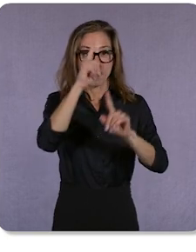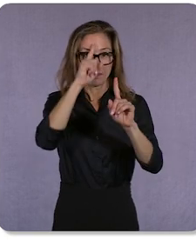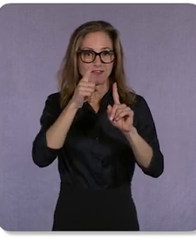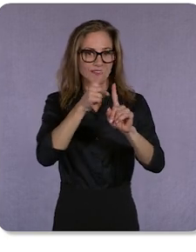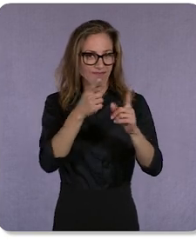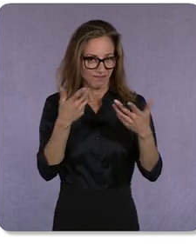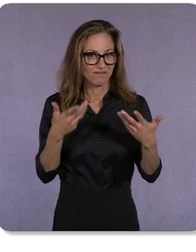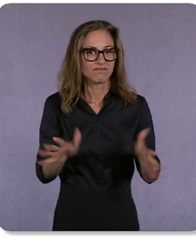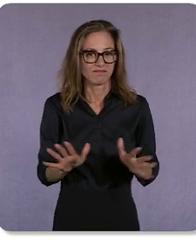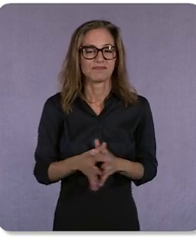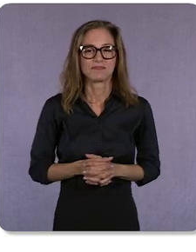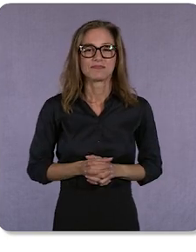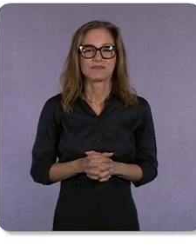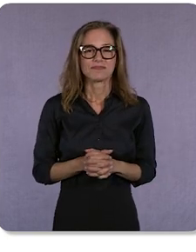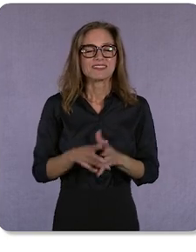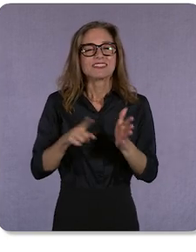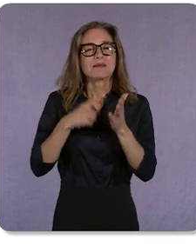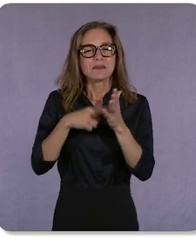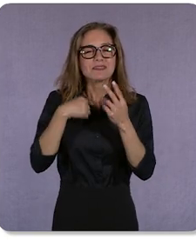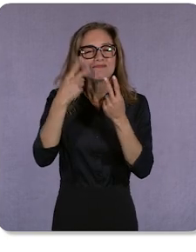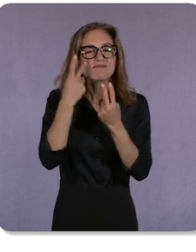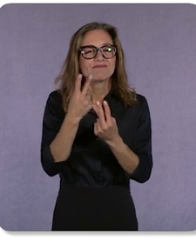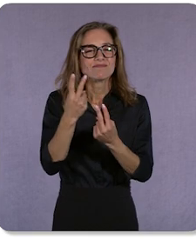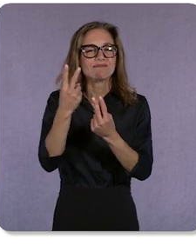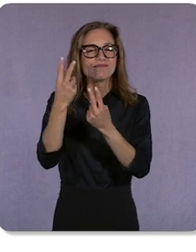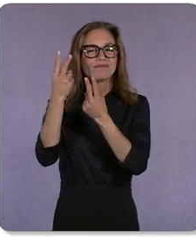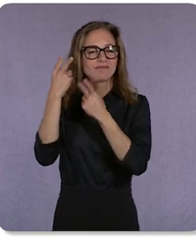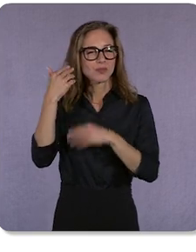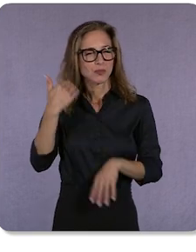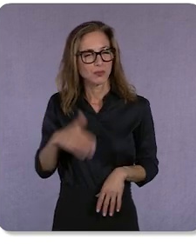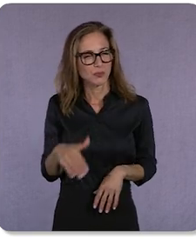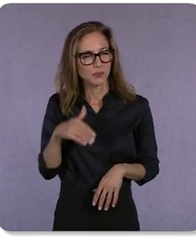Sometimes I reflect on how far we’ve come from the old days of thousands upon thousands